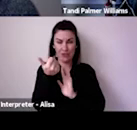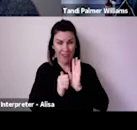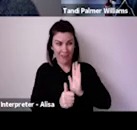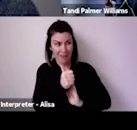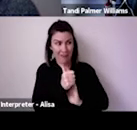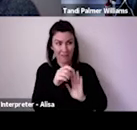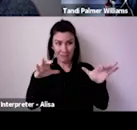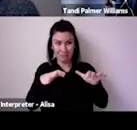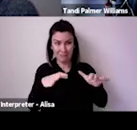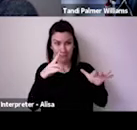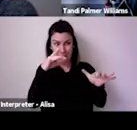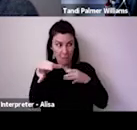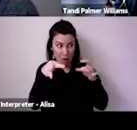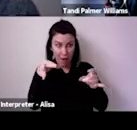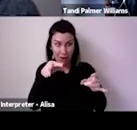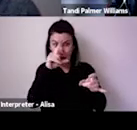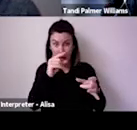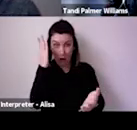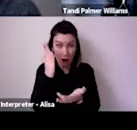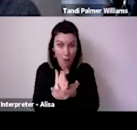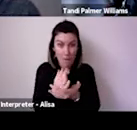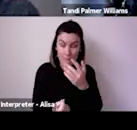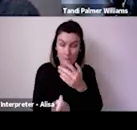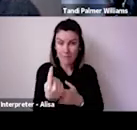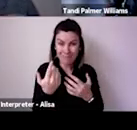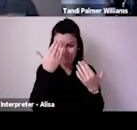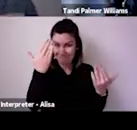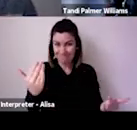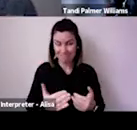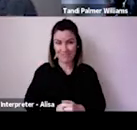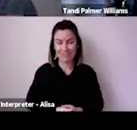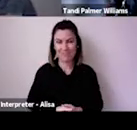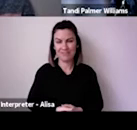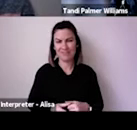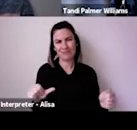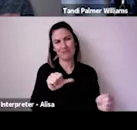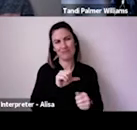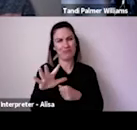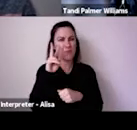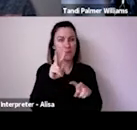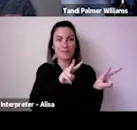anyone who might be joining us from North America, anywhere else or indeed any other